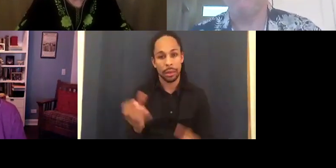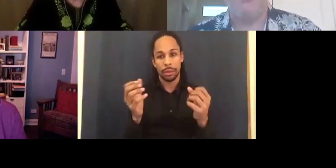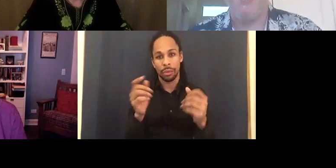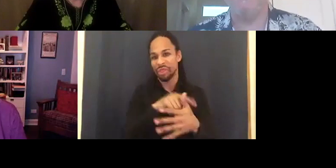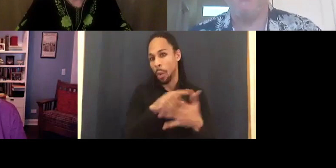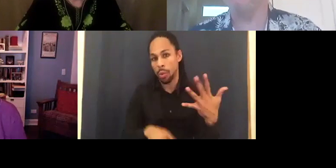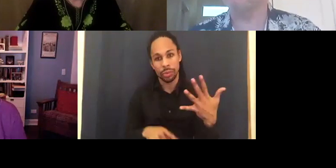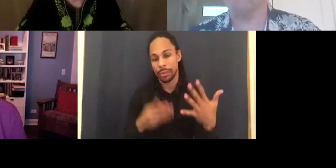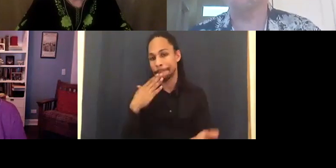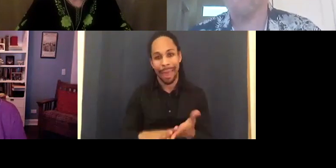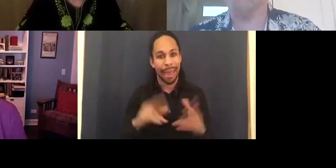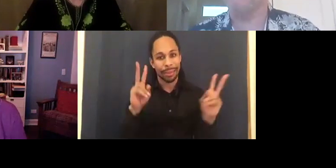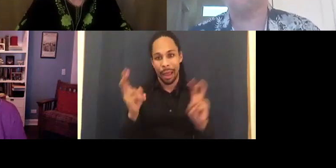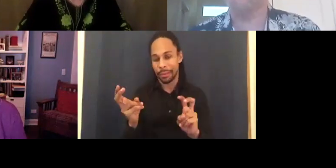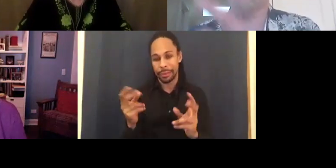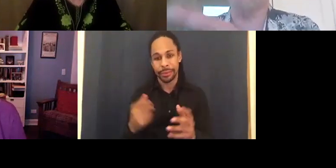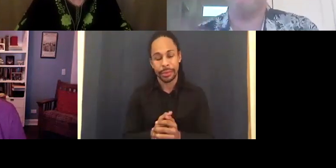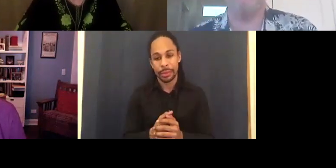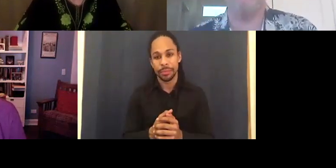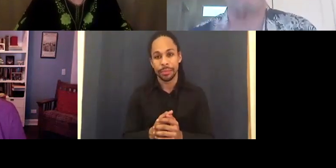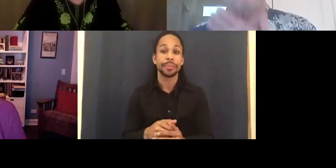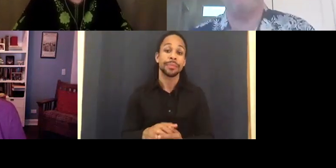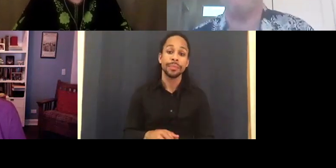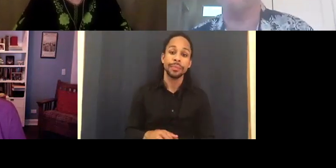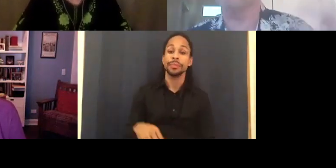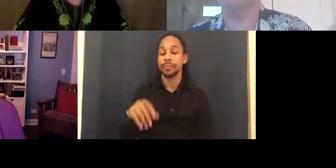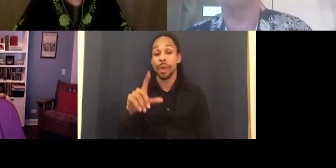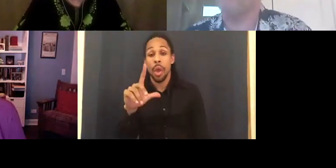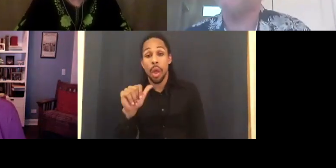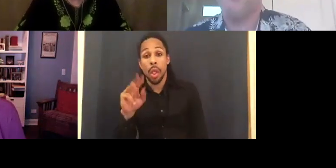Great. Salome, since you mentioned the process,